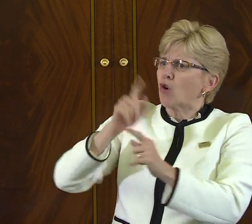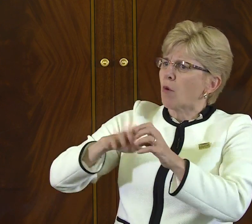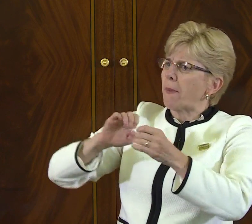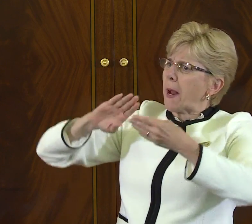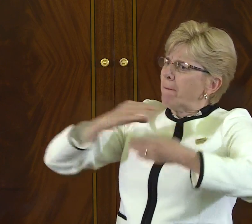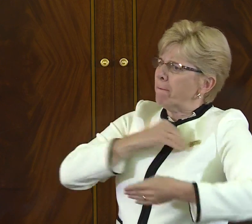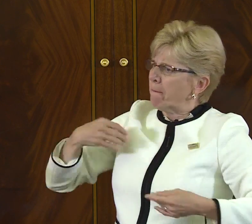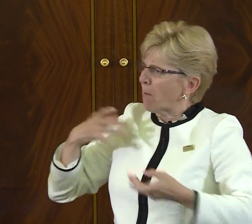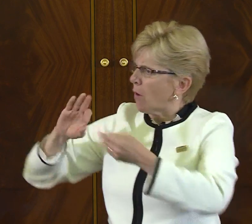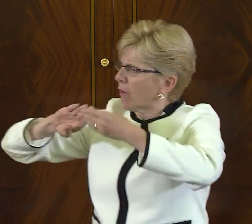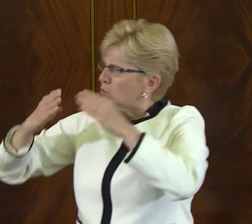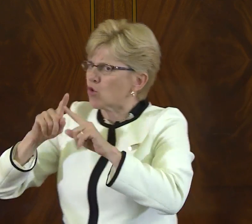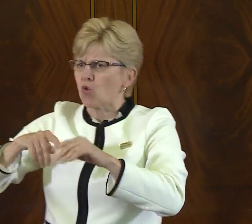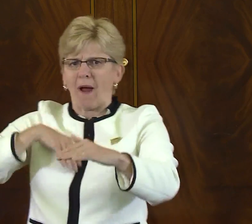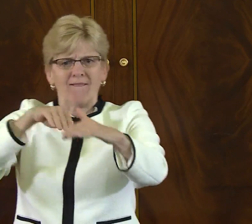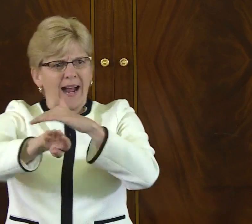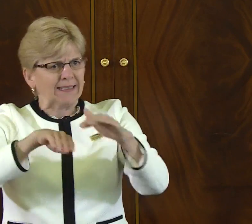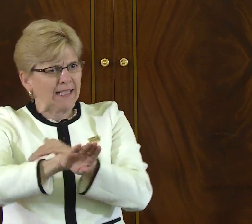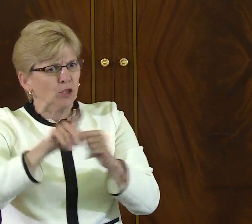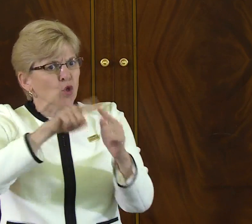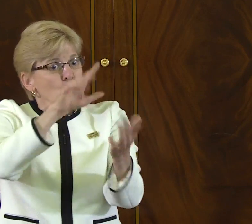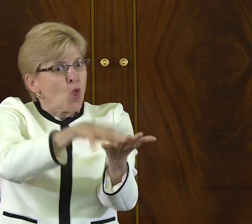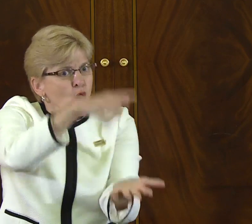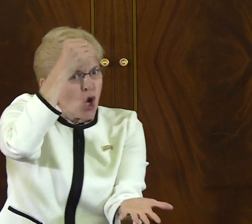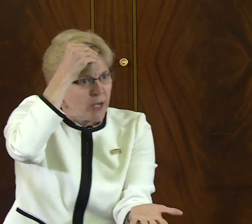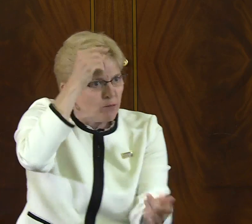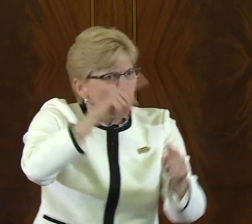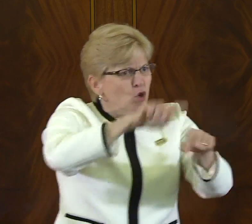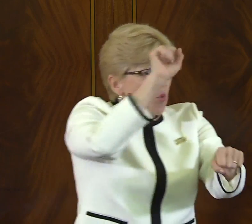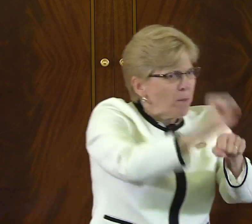It's about our right to be members of our community, to have access